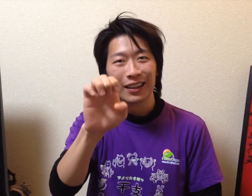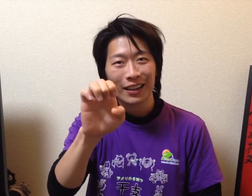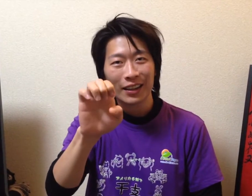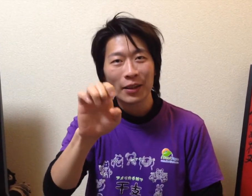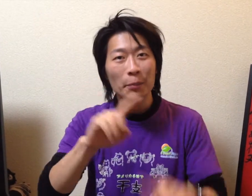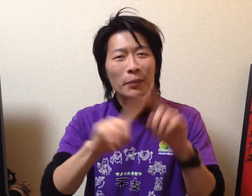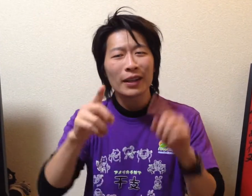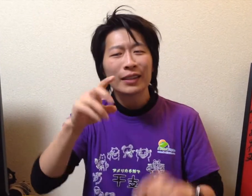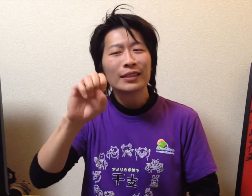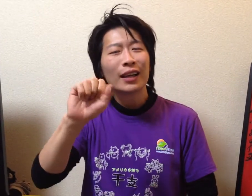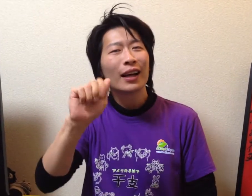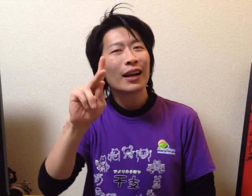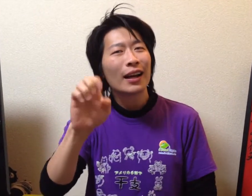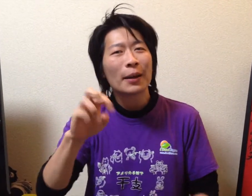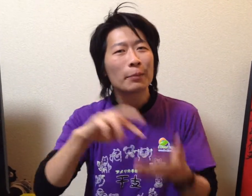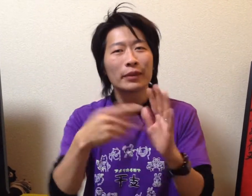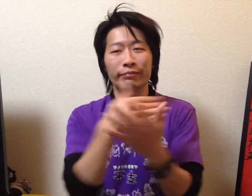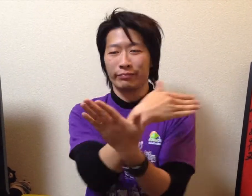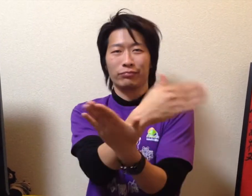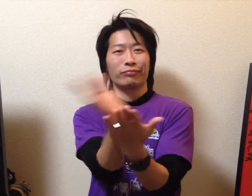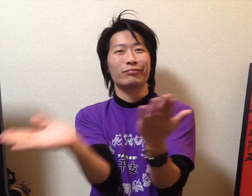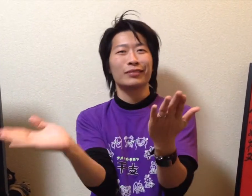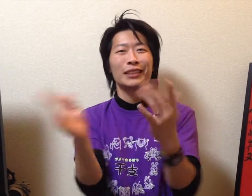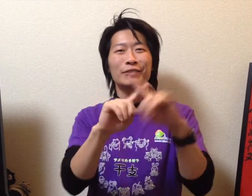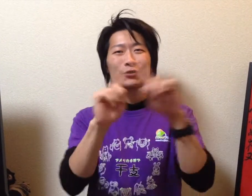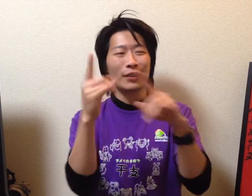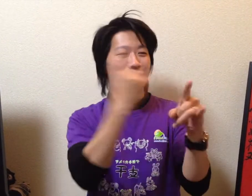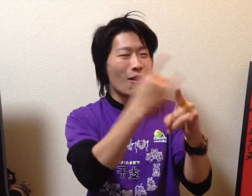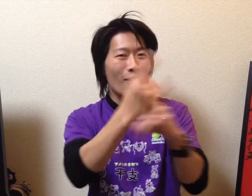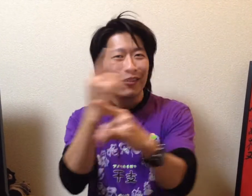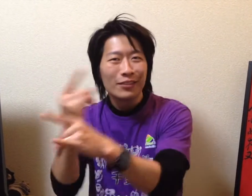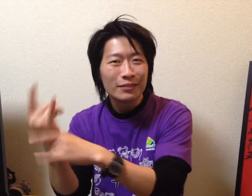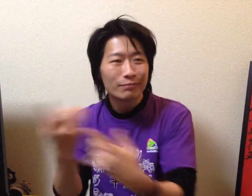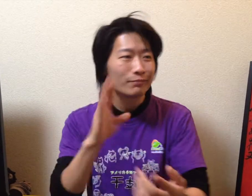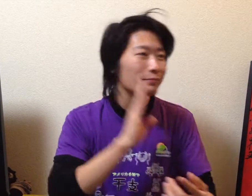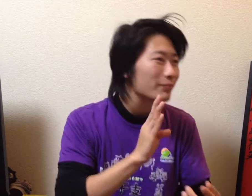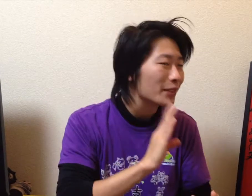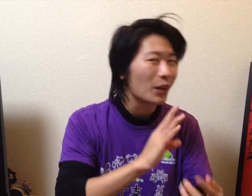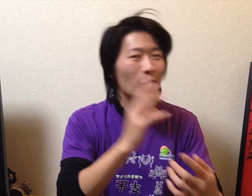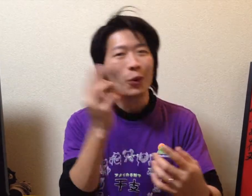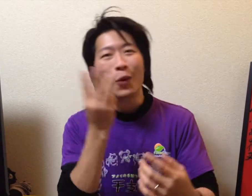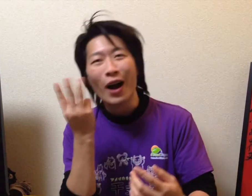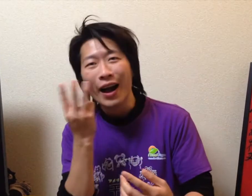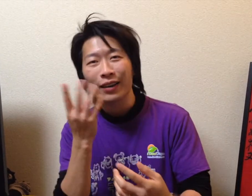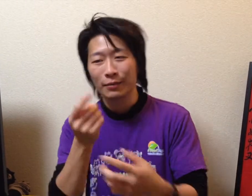Sake means all kinds of alcohol.